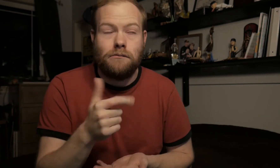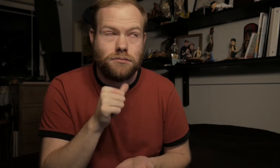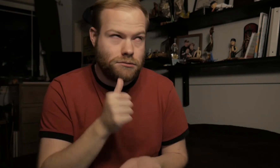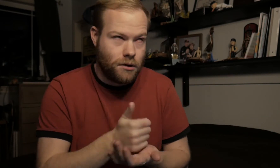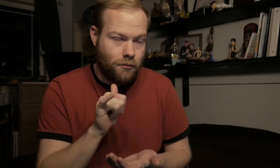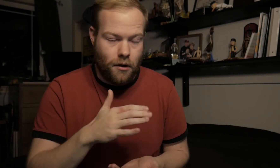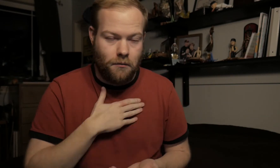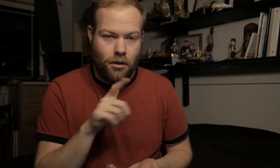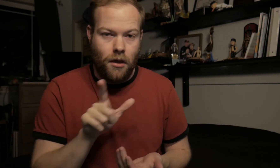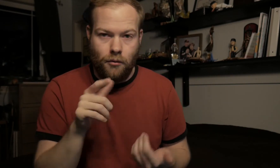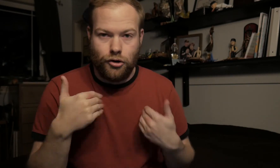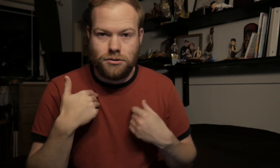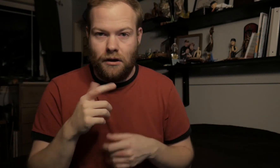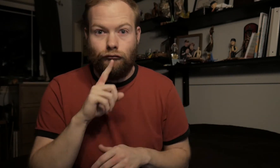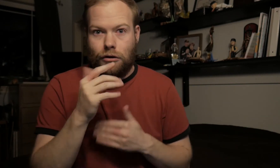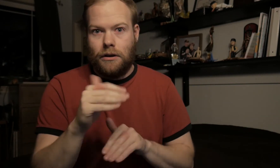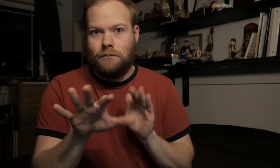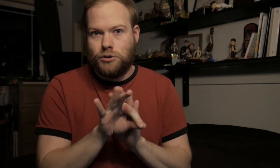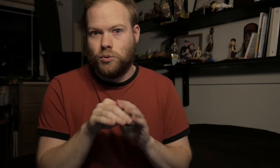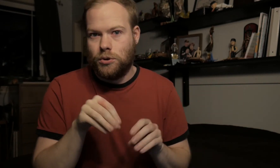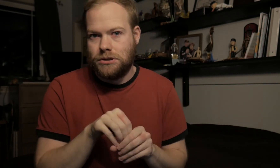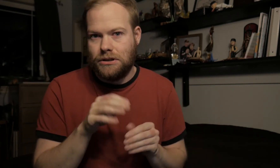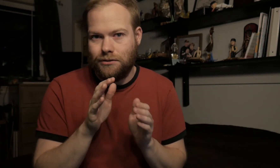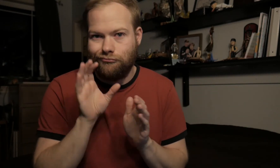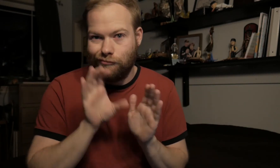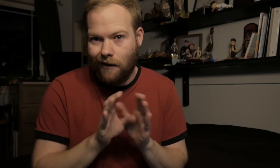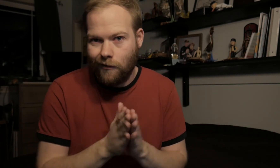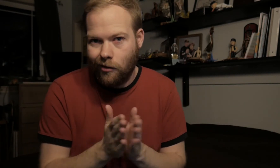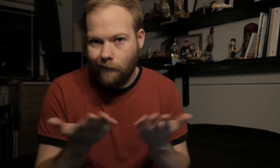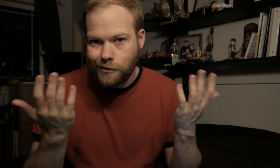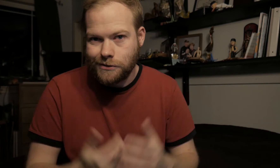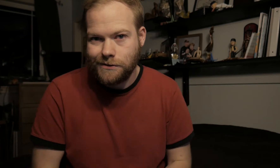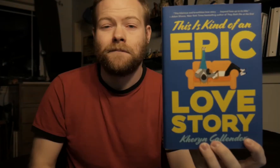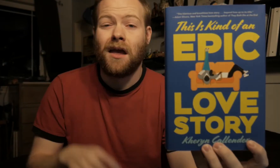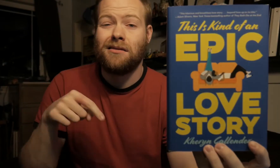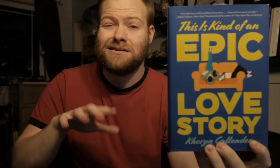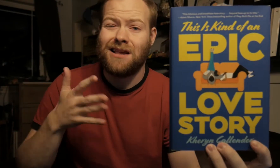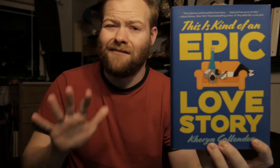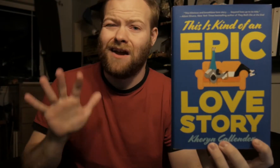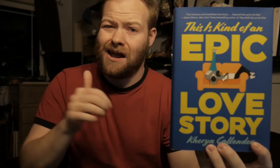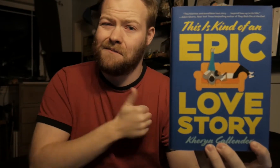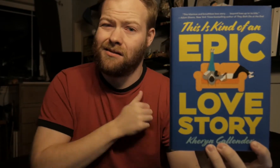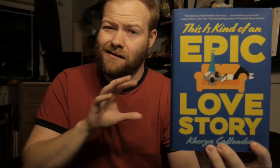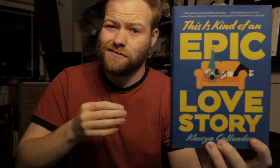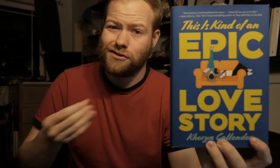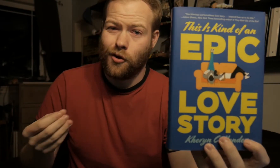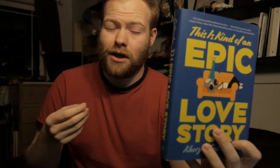and it doesn’t help that my libraries have fairly limited choices in graphic novels. This is Kind of an Epic Love Story.